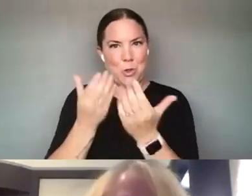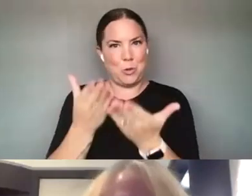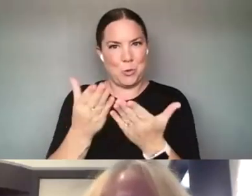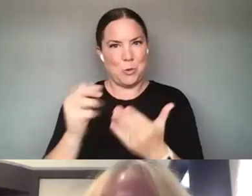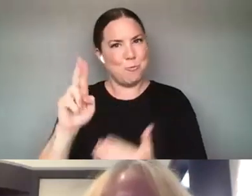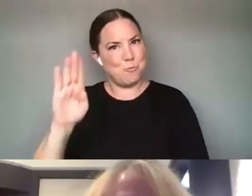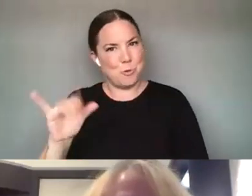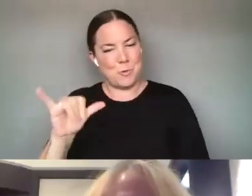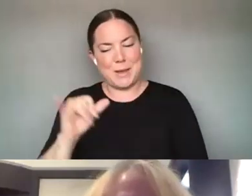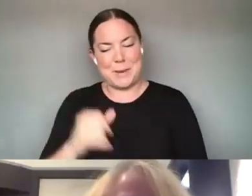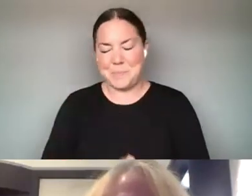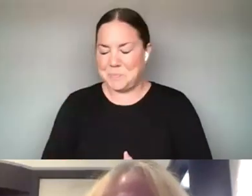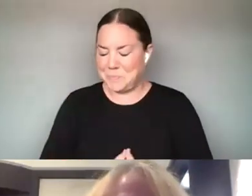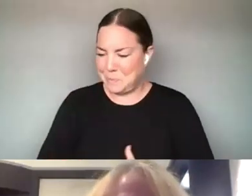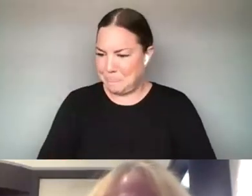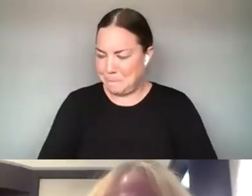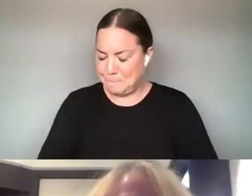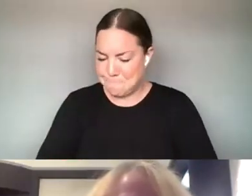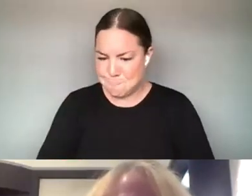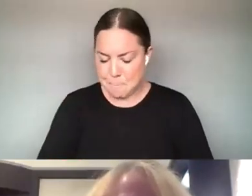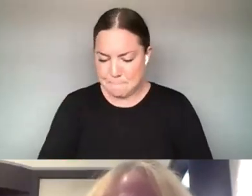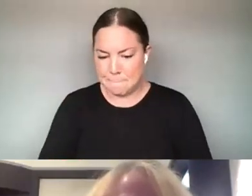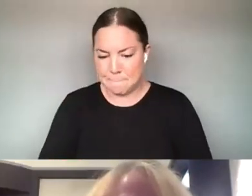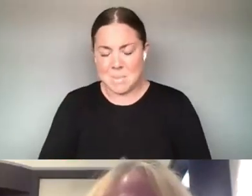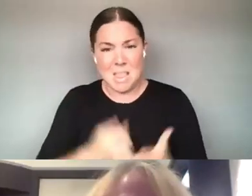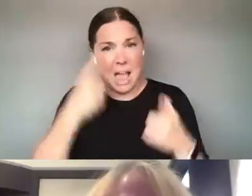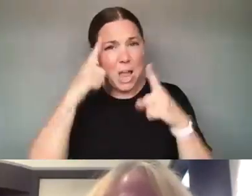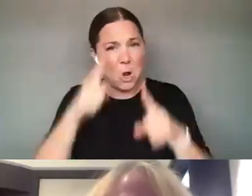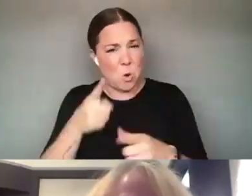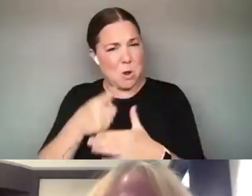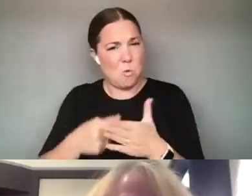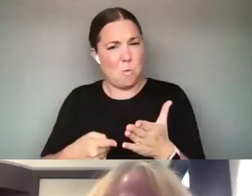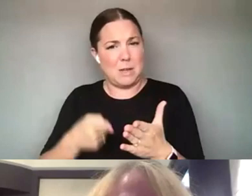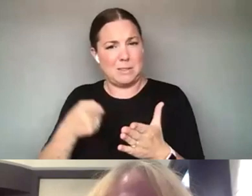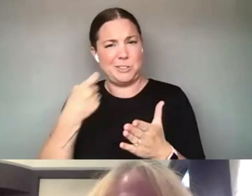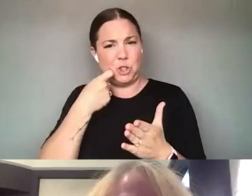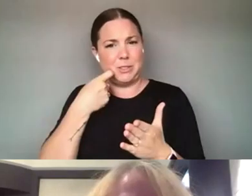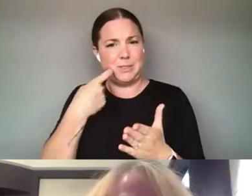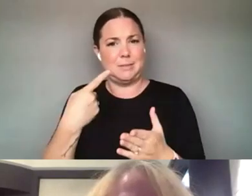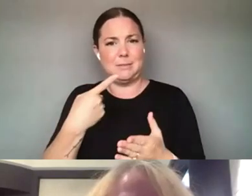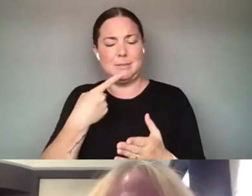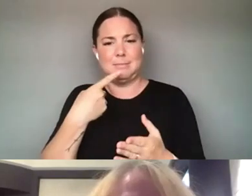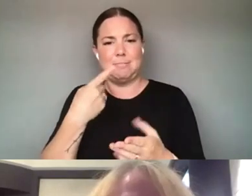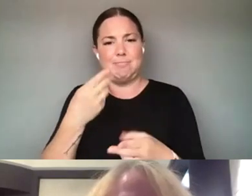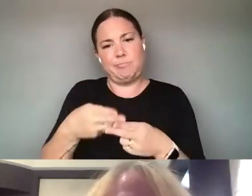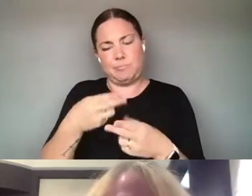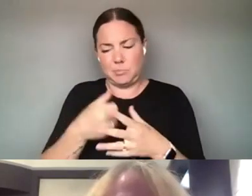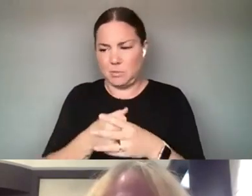YOU KNOW I WOULD I WOULD ECHO A LOT OF WHAT RUBY HAS SAID AND, AND REALLY KIND OF ATTACH THIS WORD